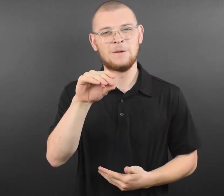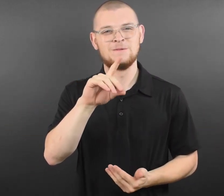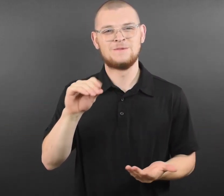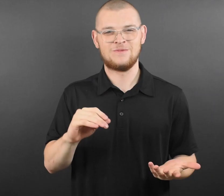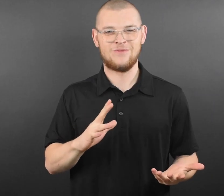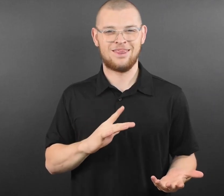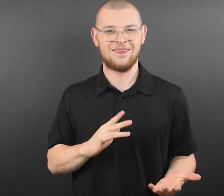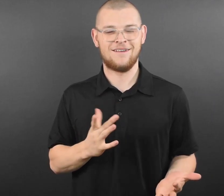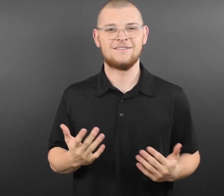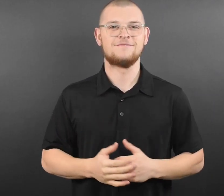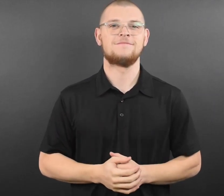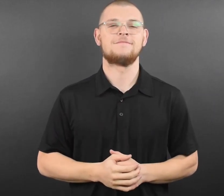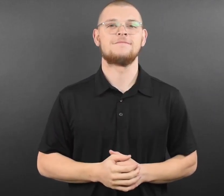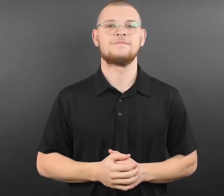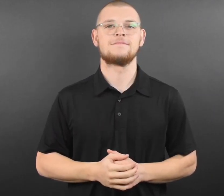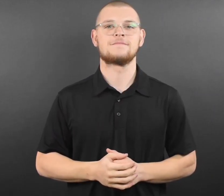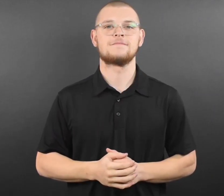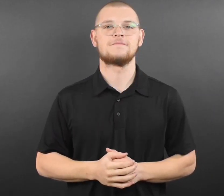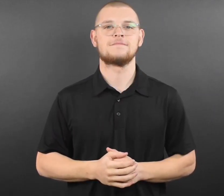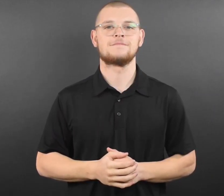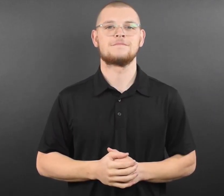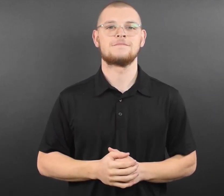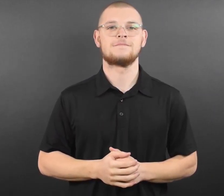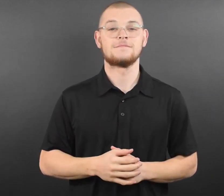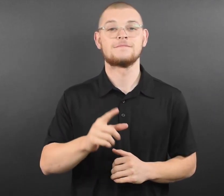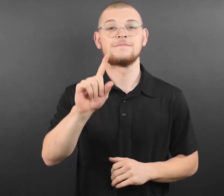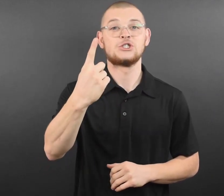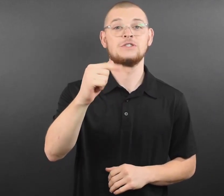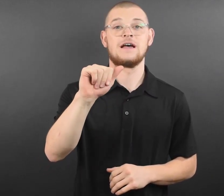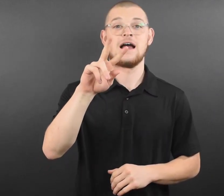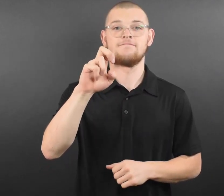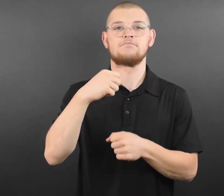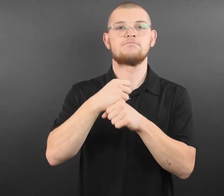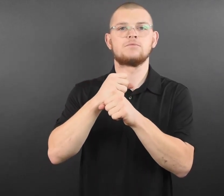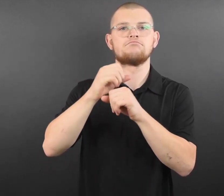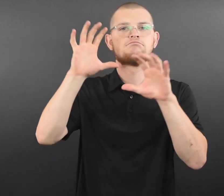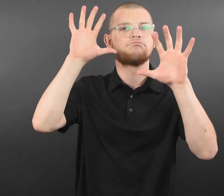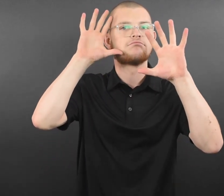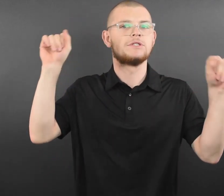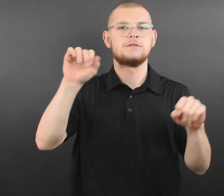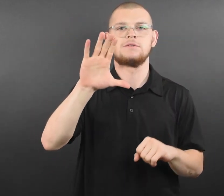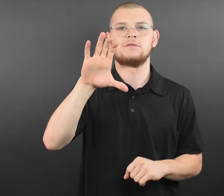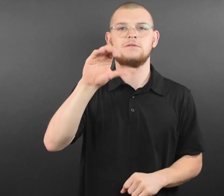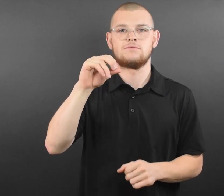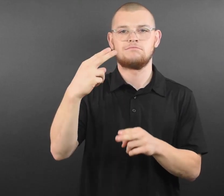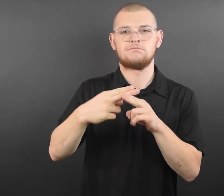Zoo and Conservatory. A few lucky teens can see what it’s like to be a zookeeper for a day and